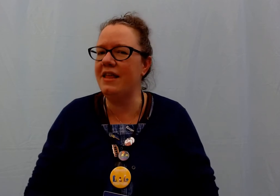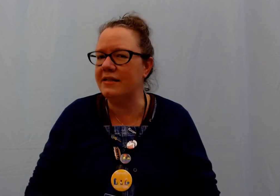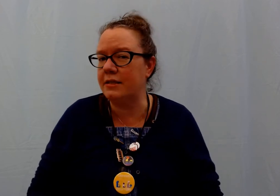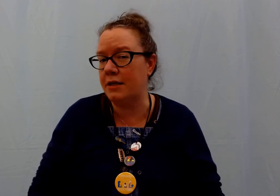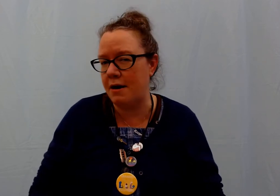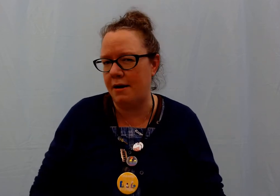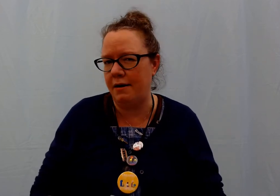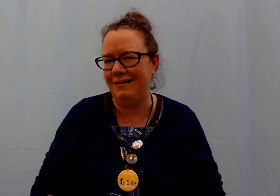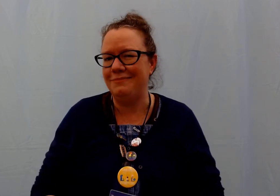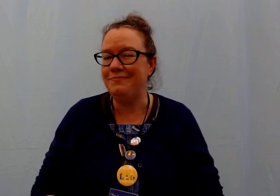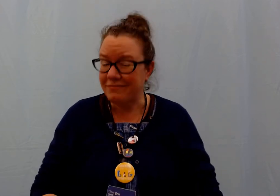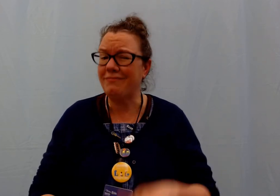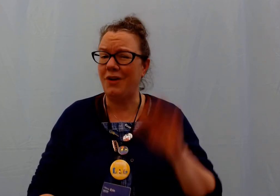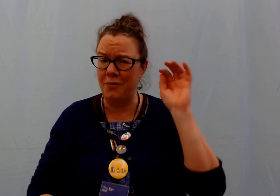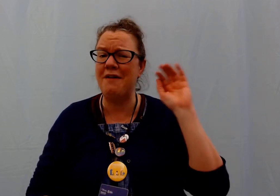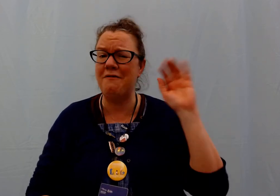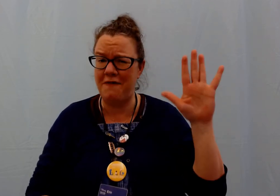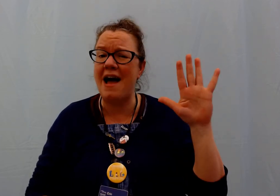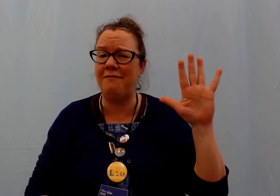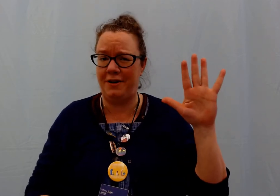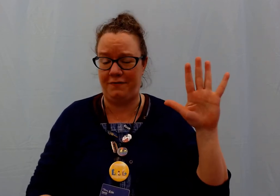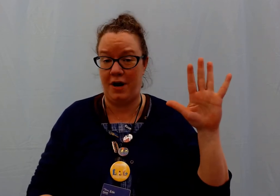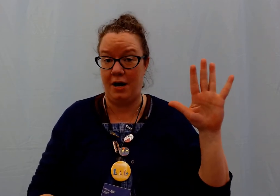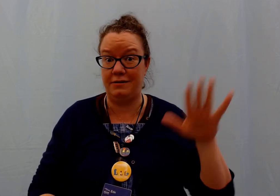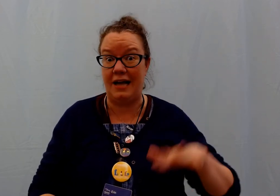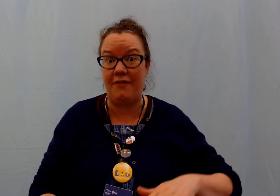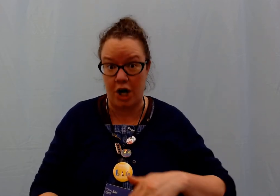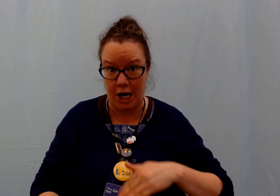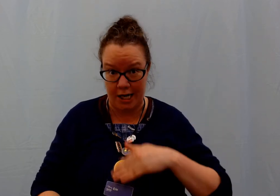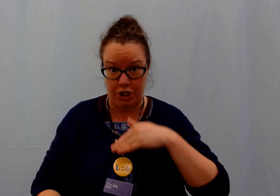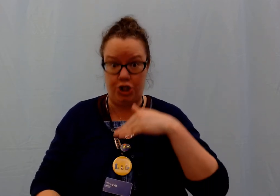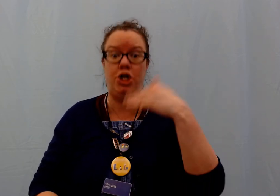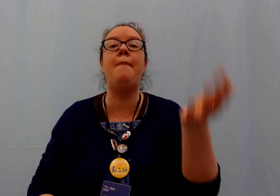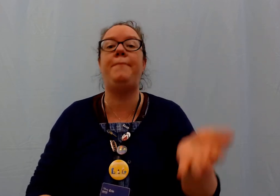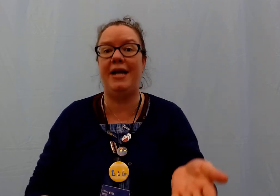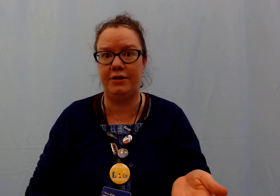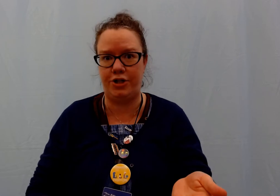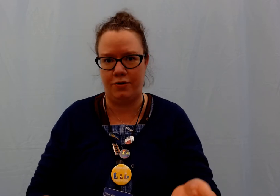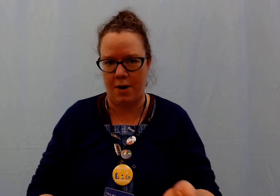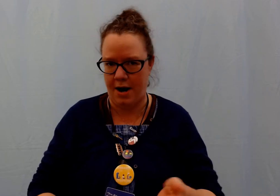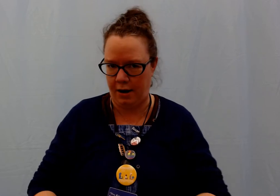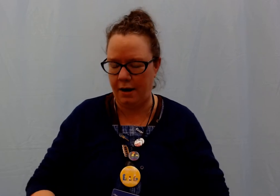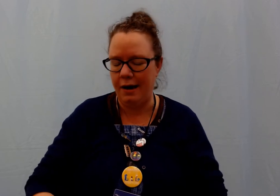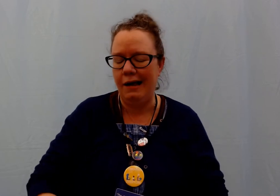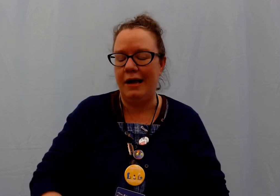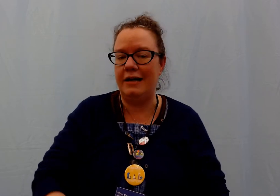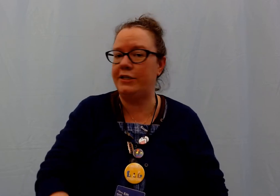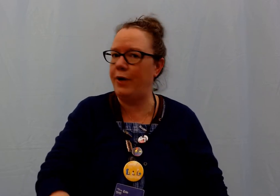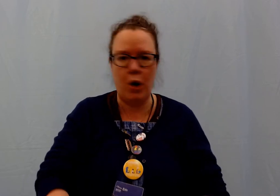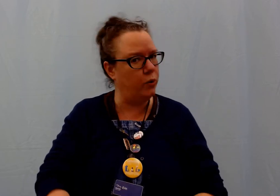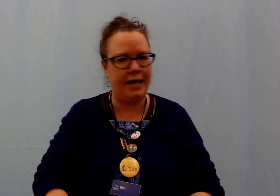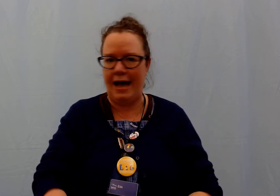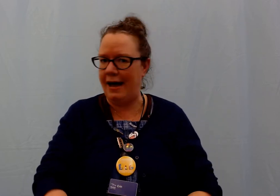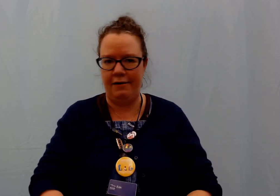this song we have five little frogs and they're gonna jump into the water until we only have